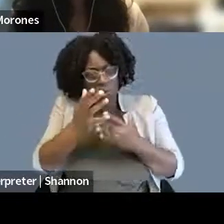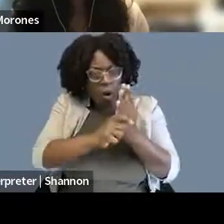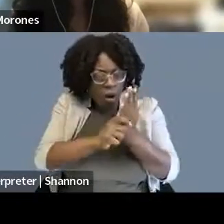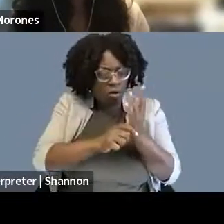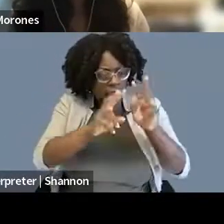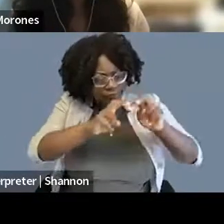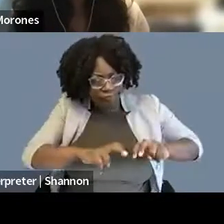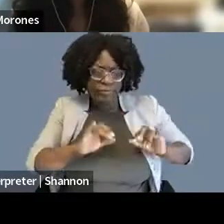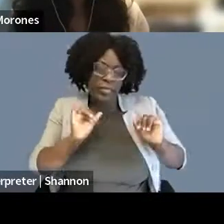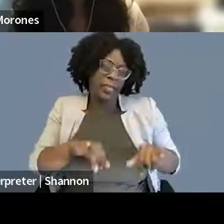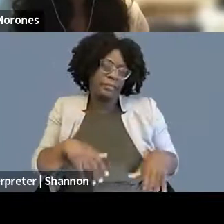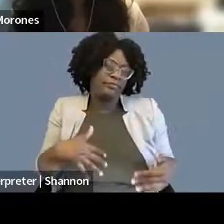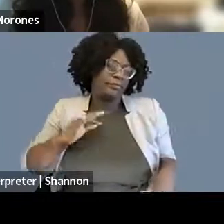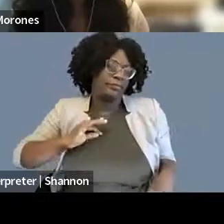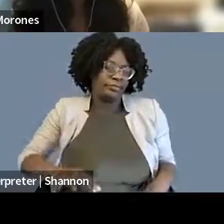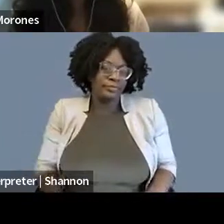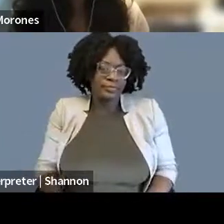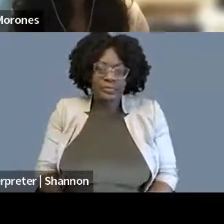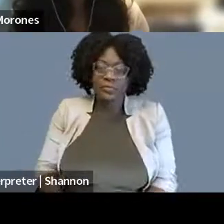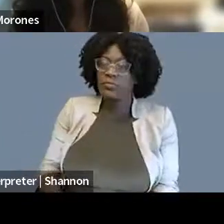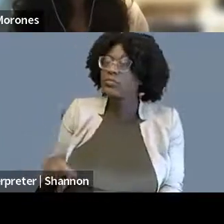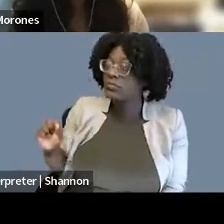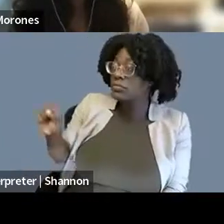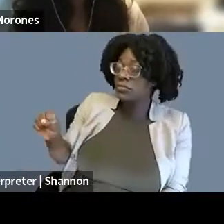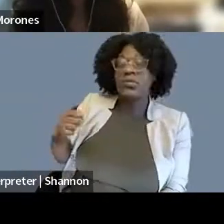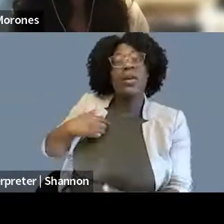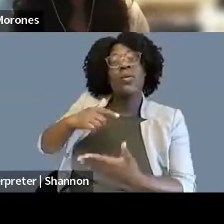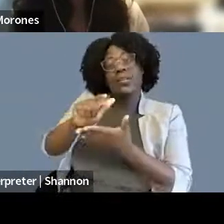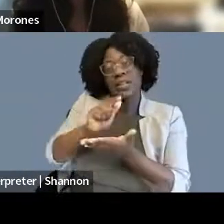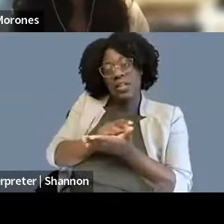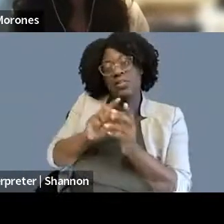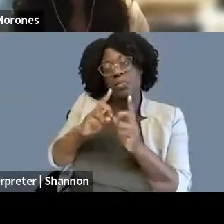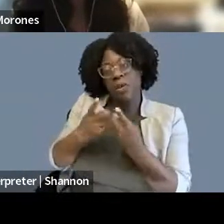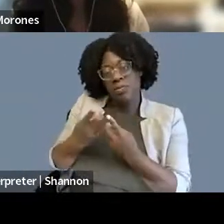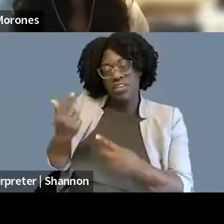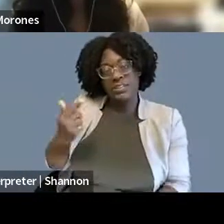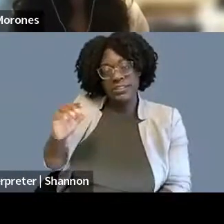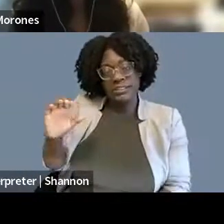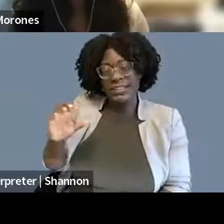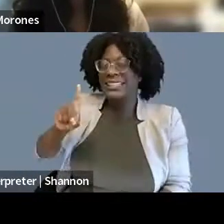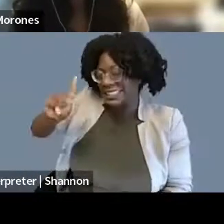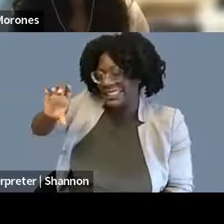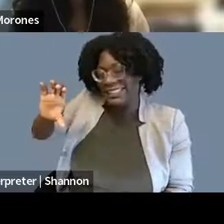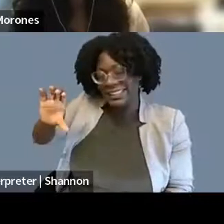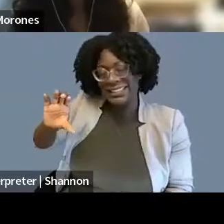so I was in the legal department, GC's office at NPR. And it was my first real in-house experience,